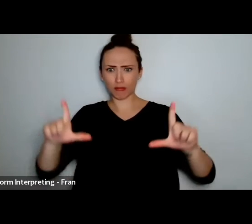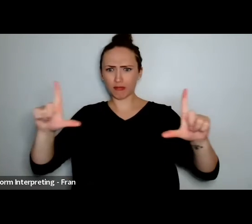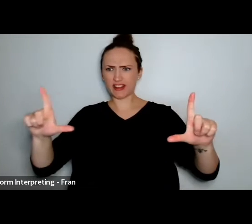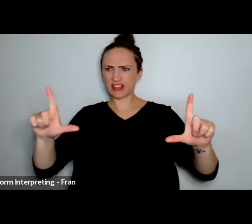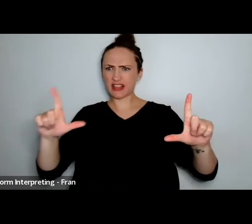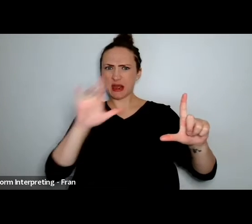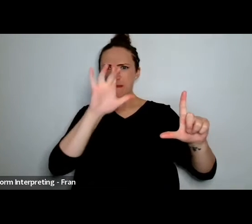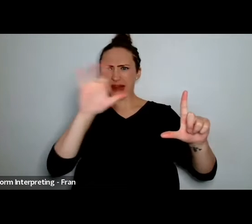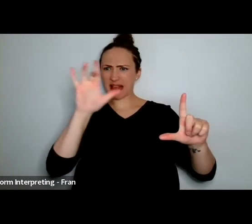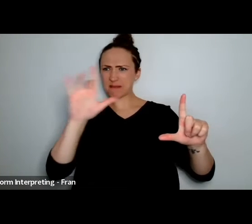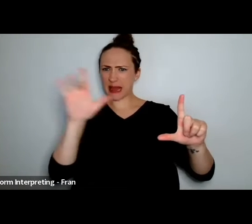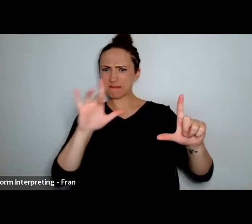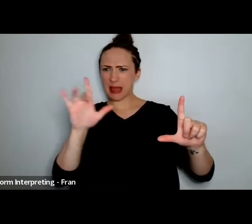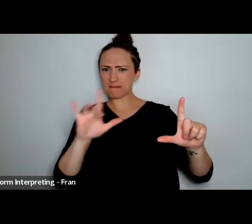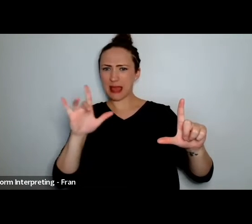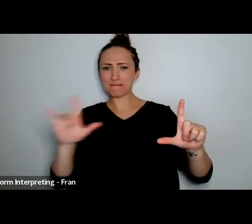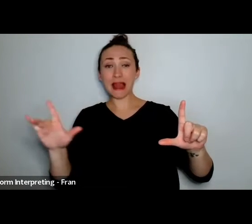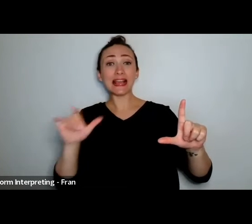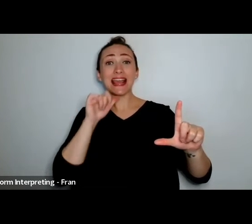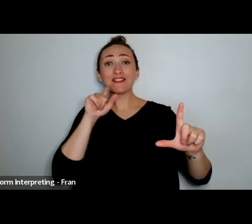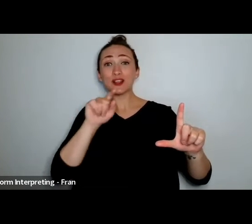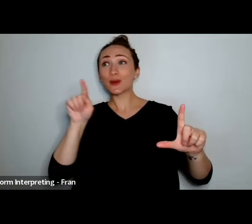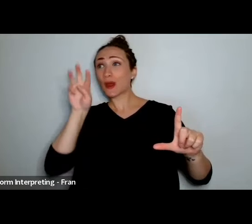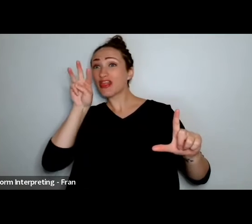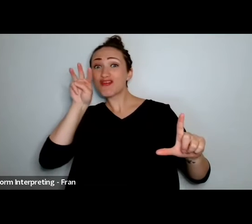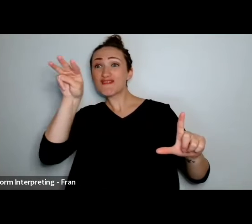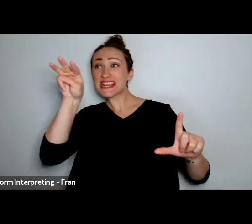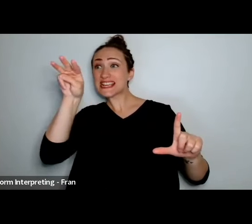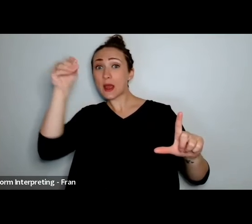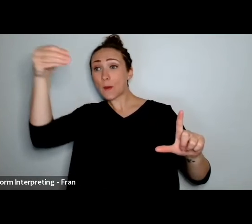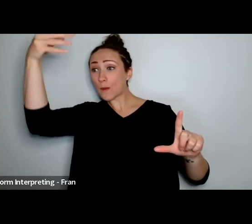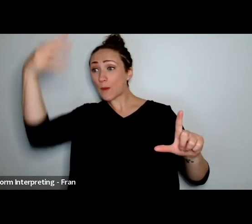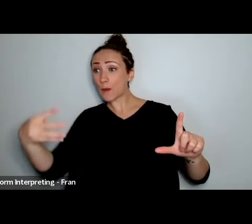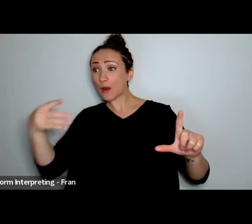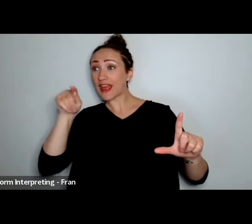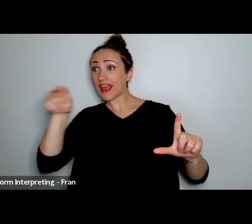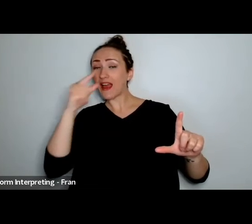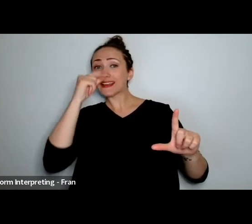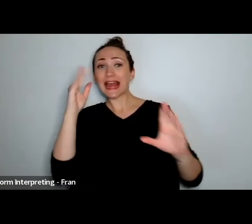corner where the three dots are and you can select hide non-video participants. That might make it a